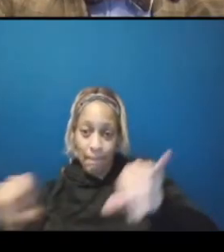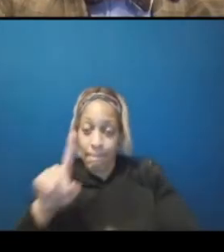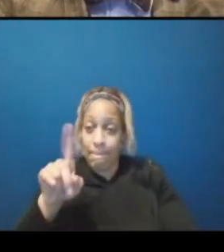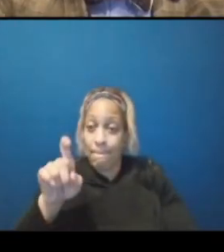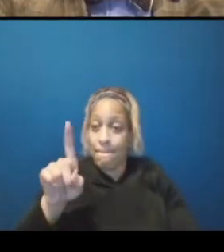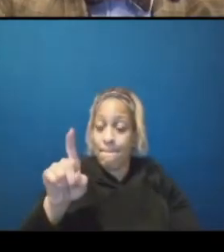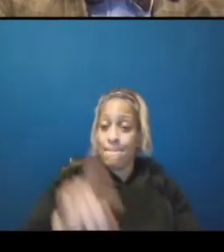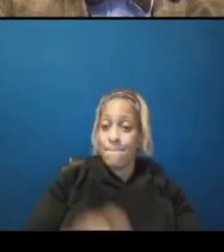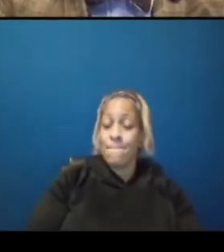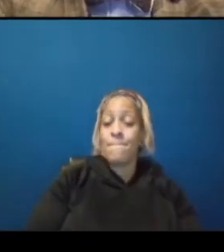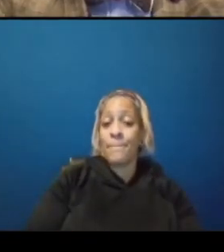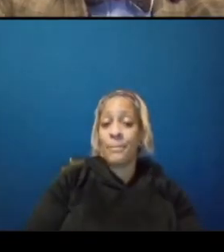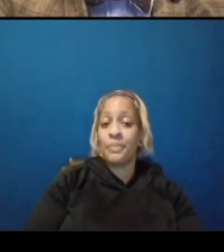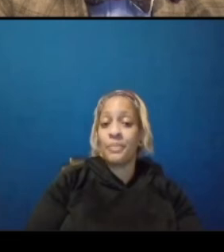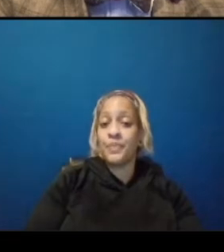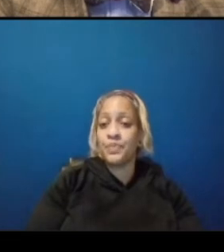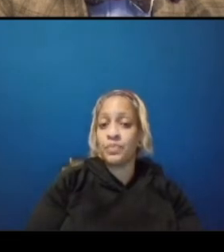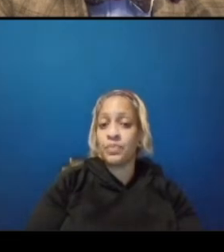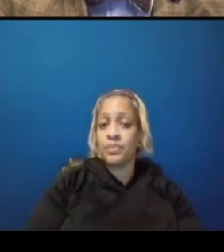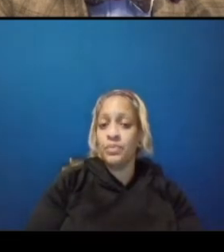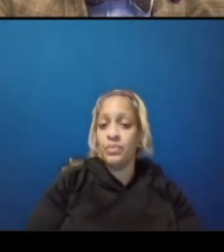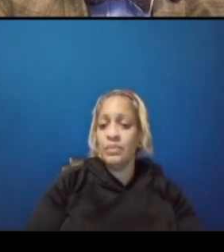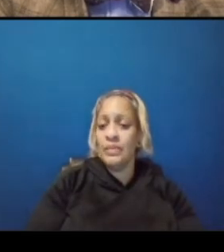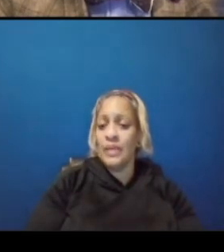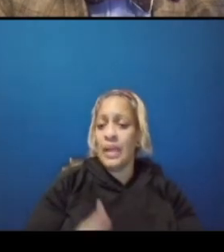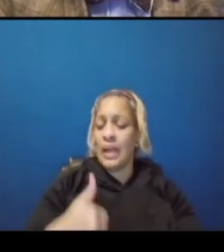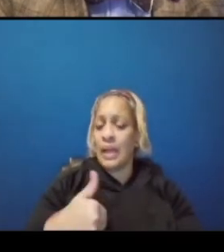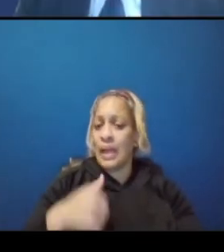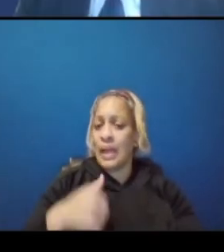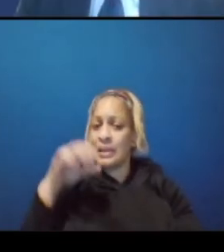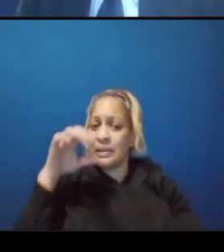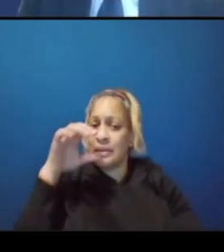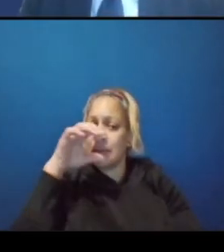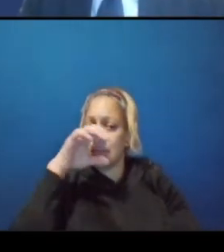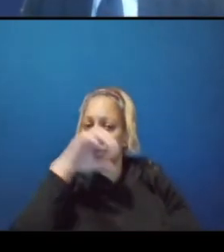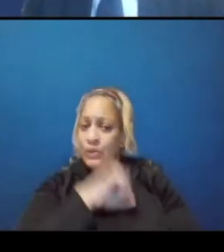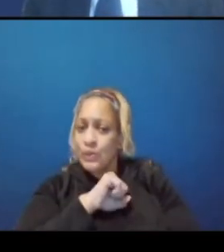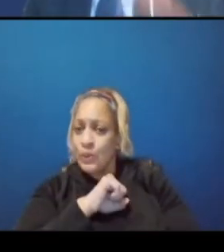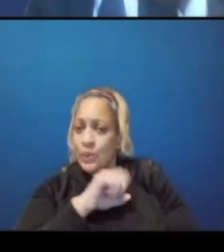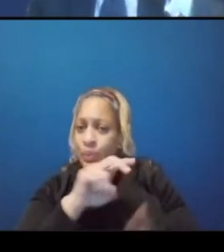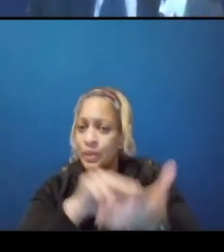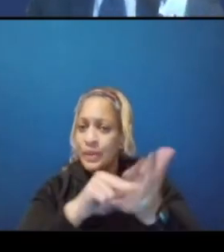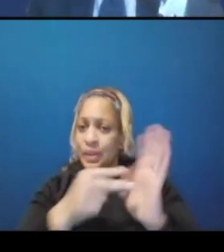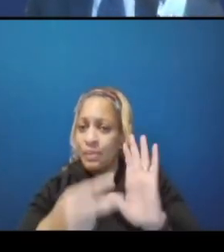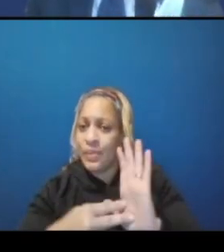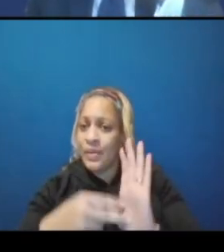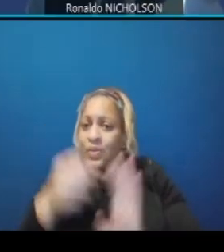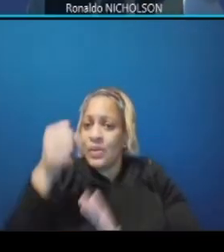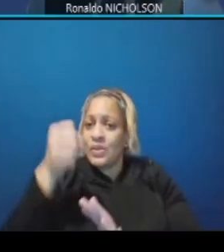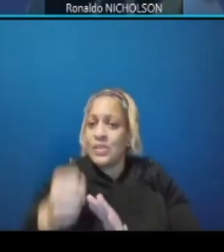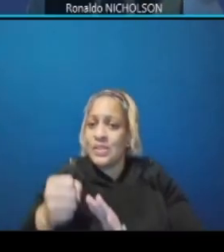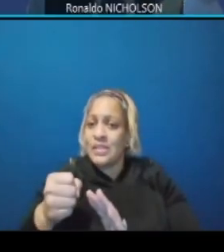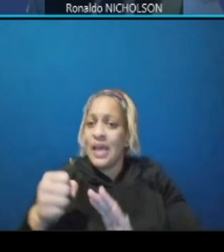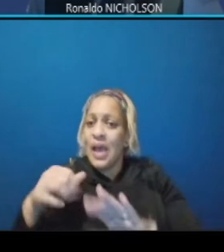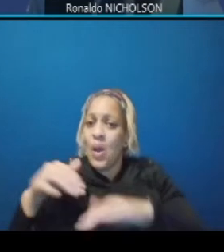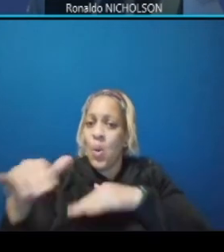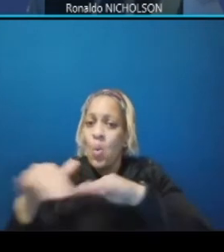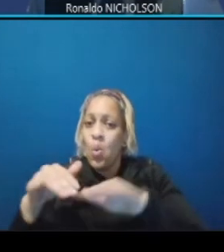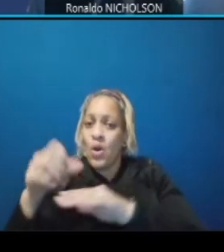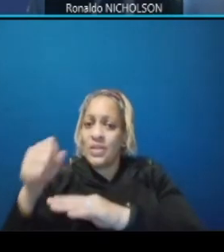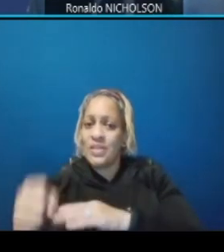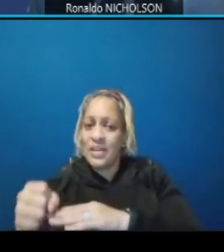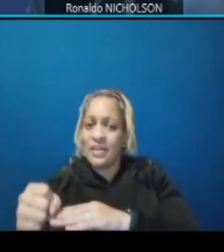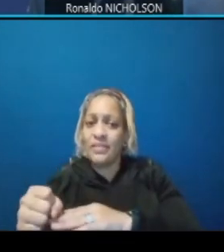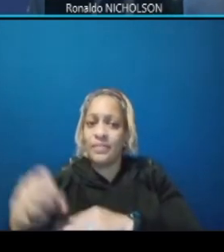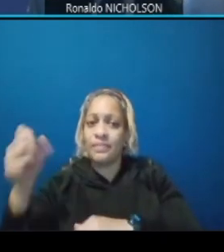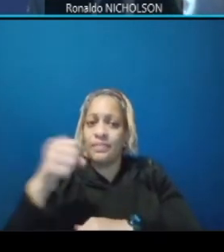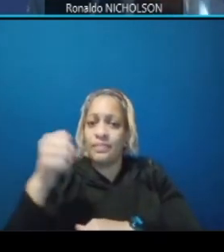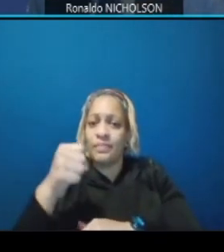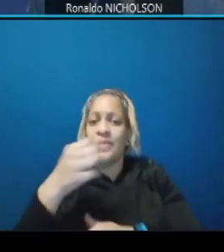on the i assume they mean on the sidewalk side yes this is part b or part two to that original